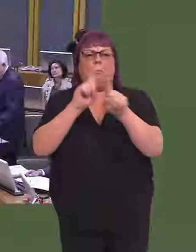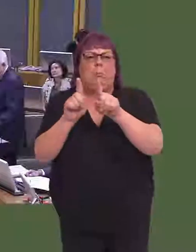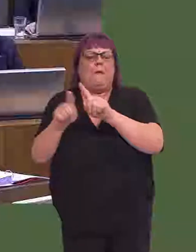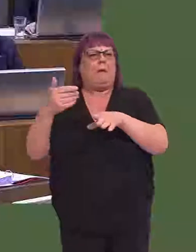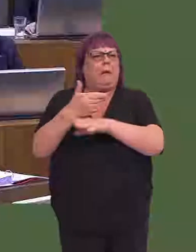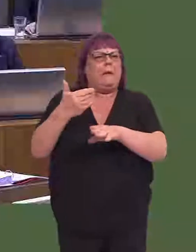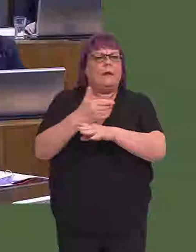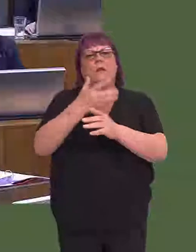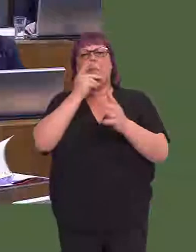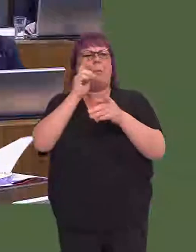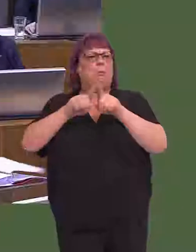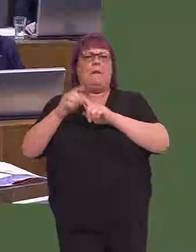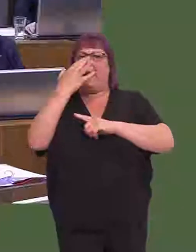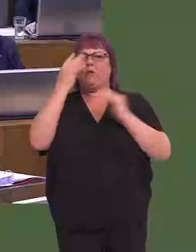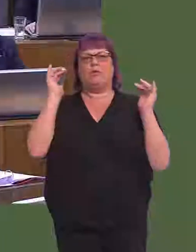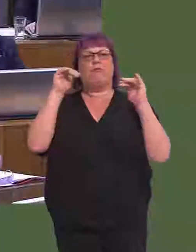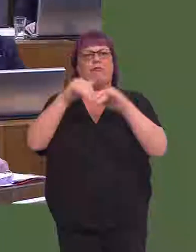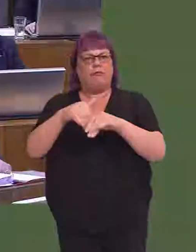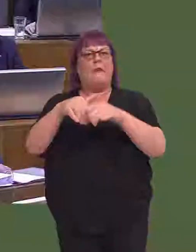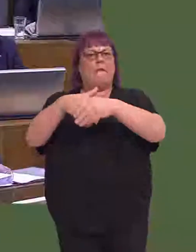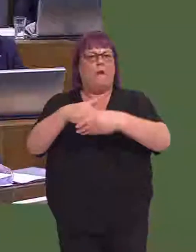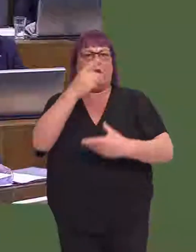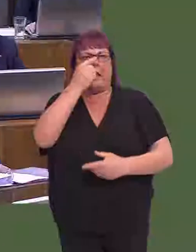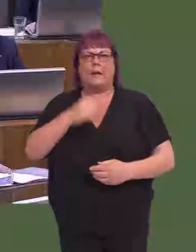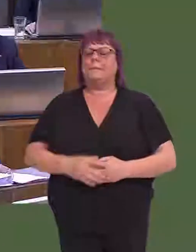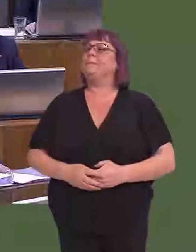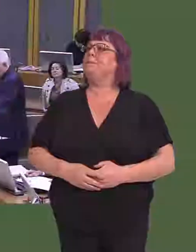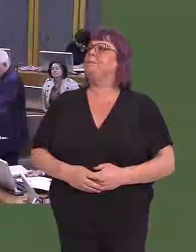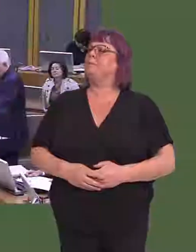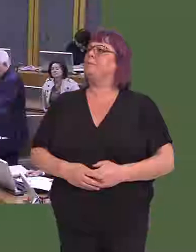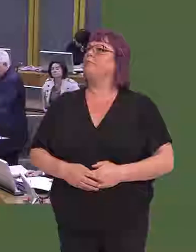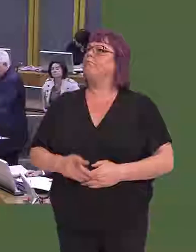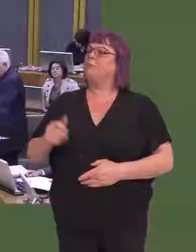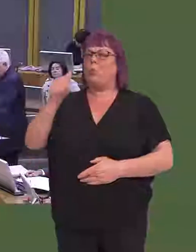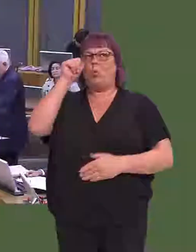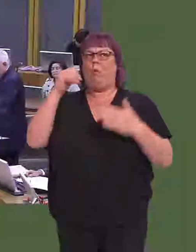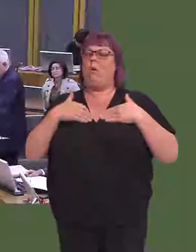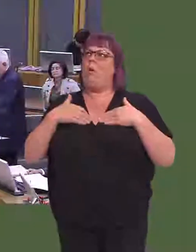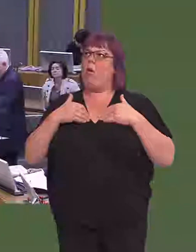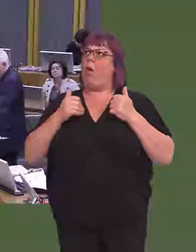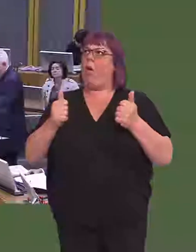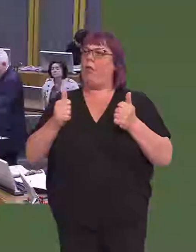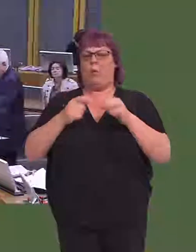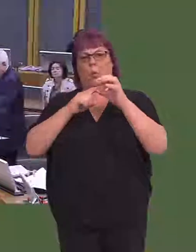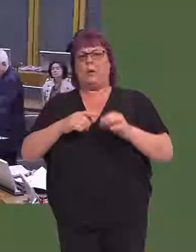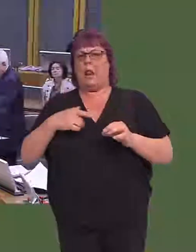programmes, allowing people of all ages to take part. John Griffiths AM: Yes, First Minister, sport and fitness are obviously vital for health